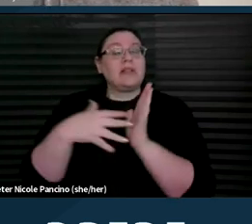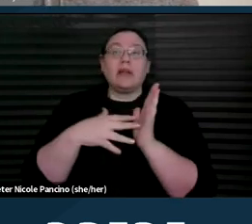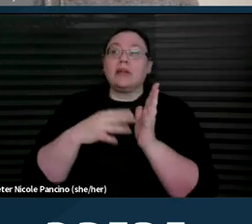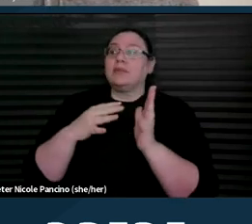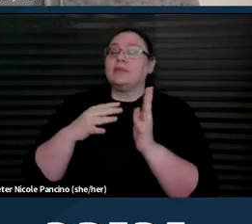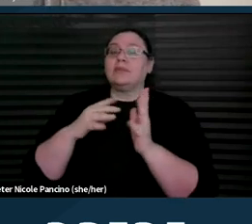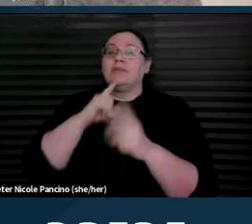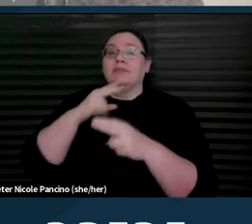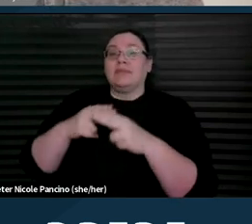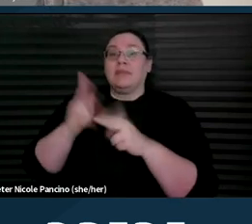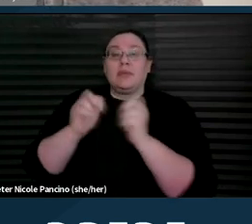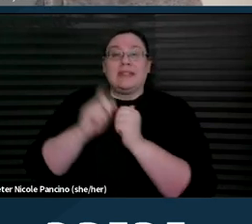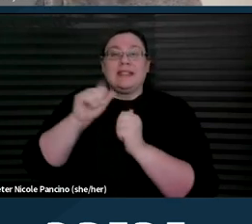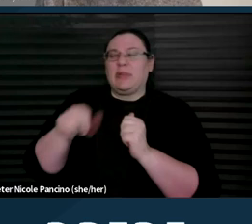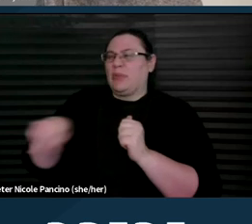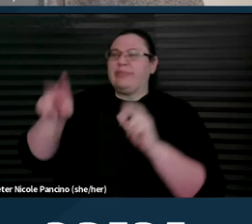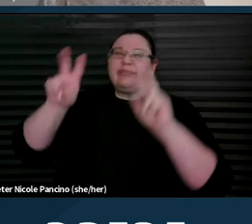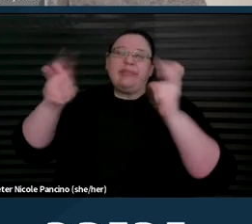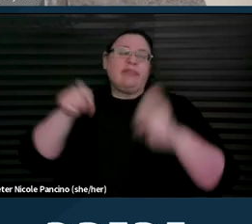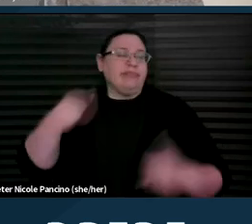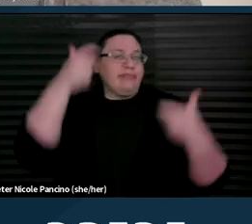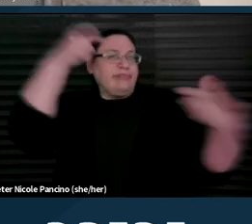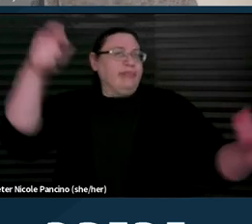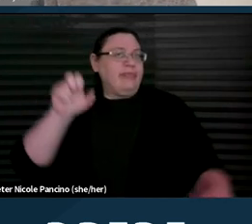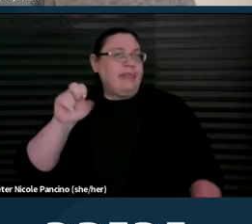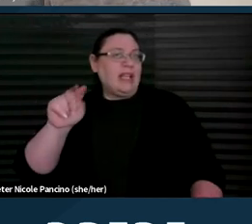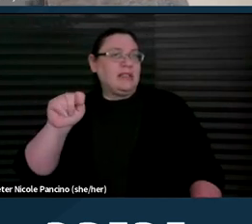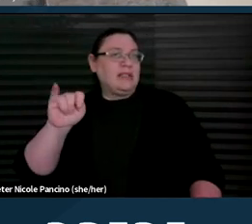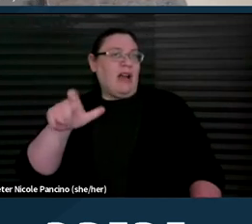as a quote "entitled population" and multiple providers